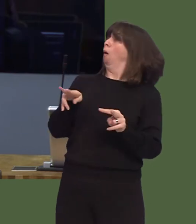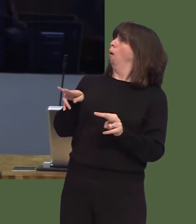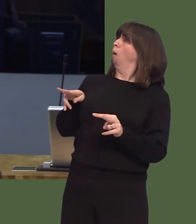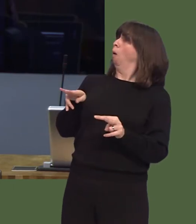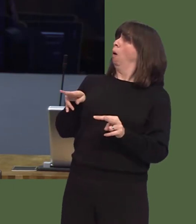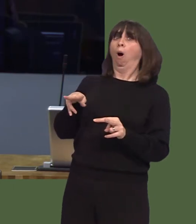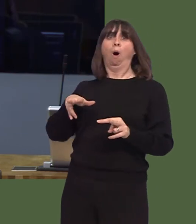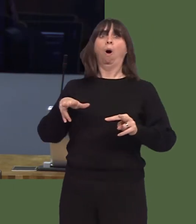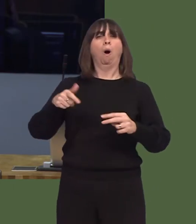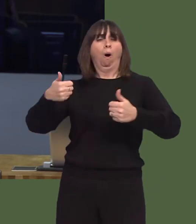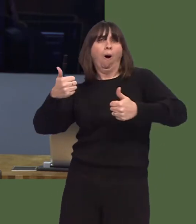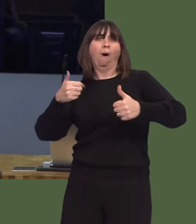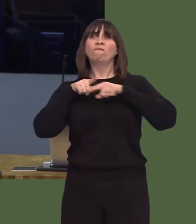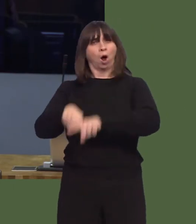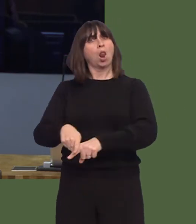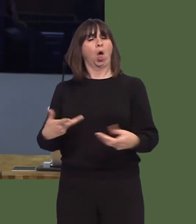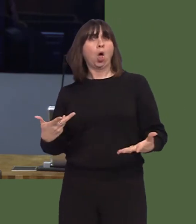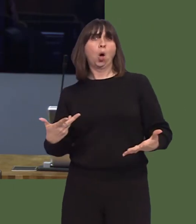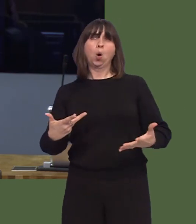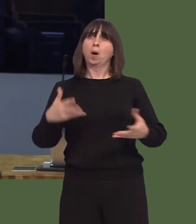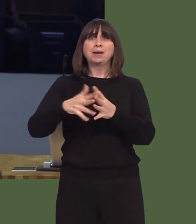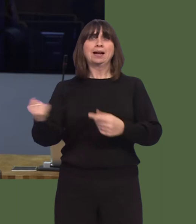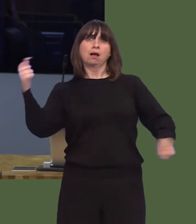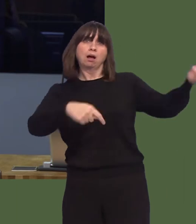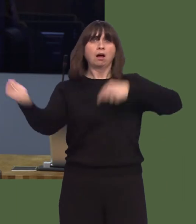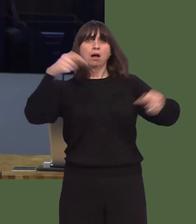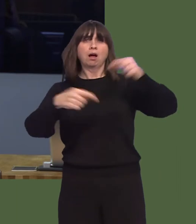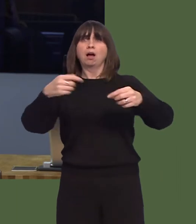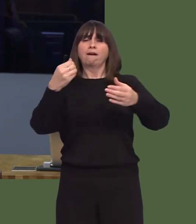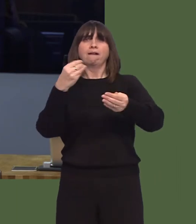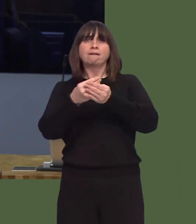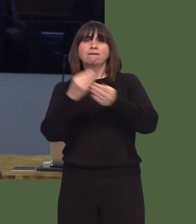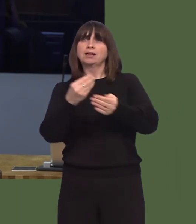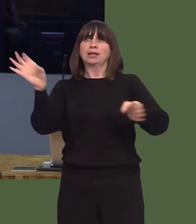will have more confidence in the future, and investment will increase, and we will all be better off.